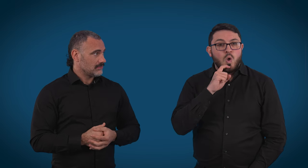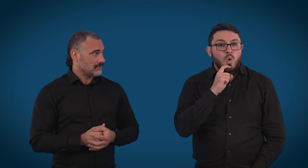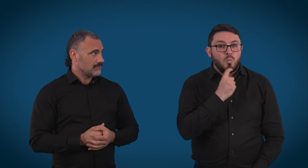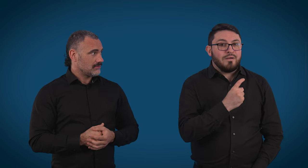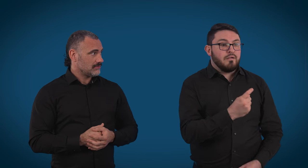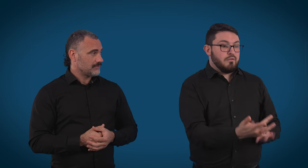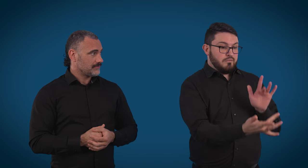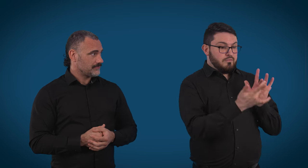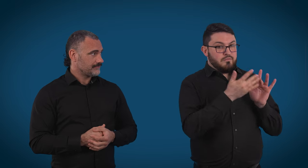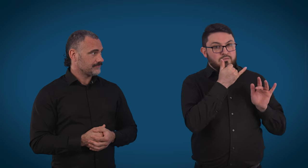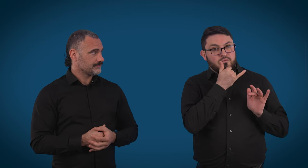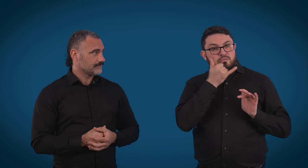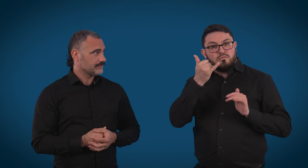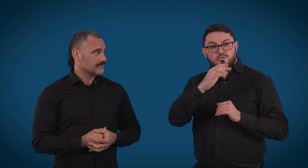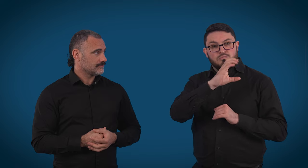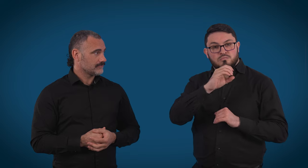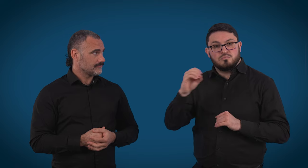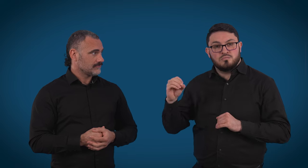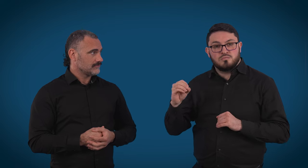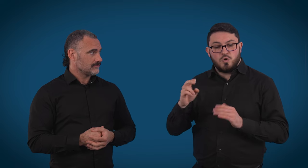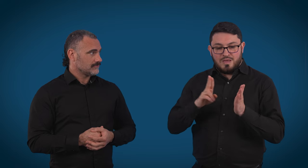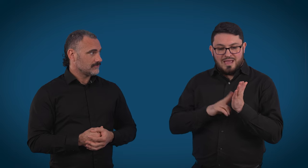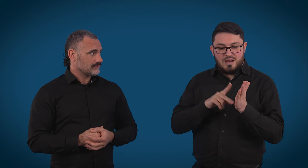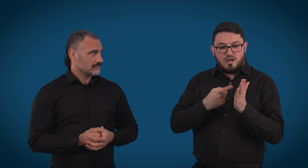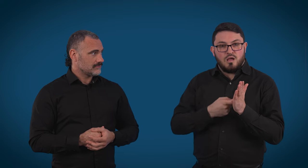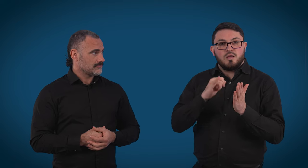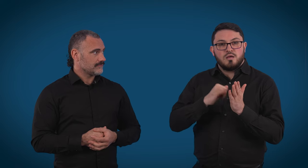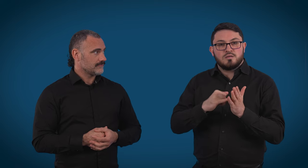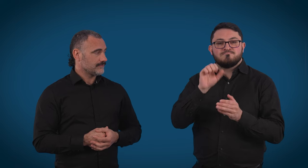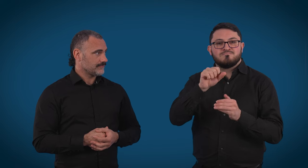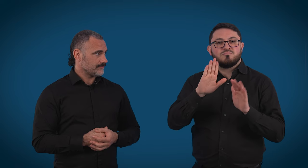100%, yeah. So, as the National Relay Service,